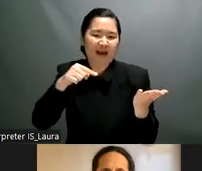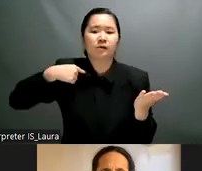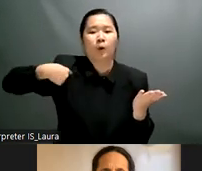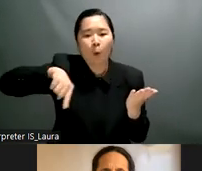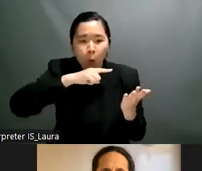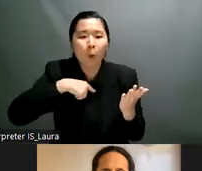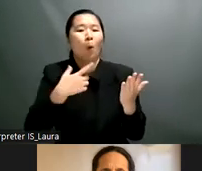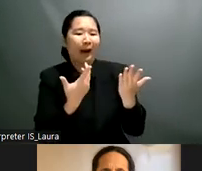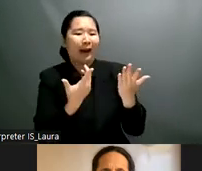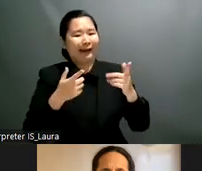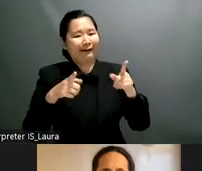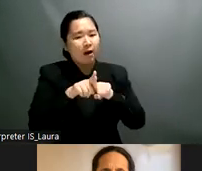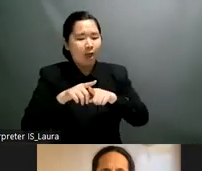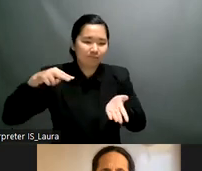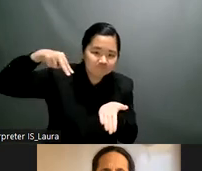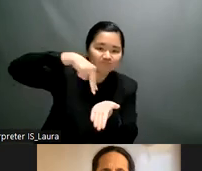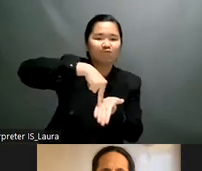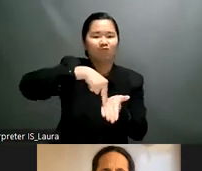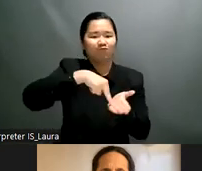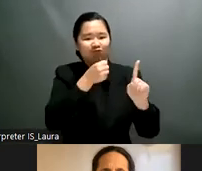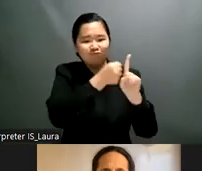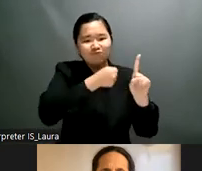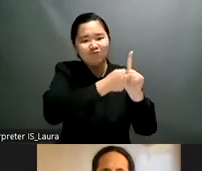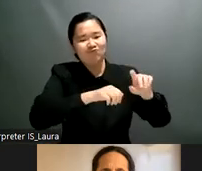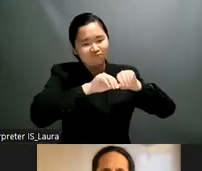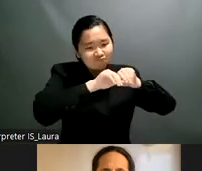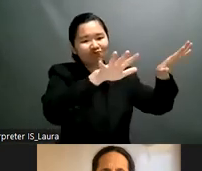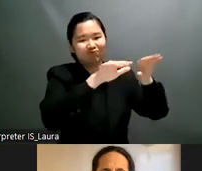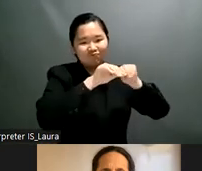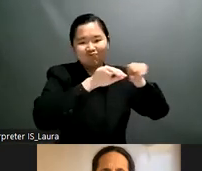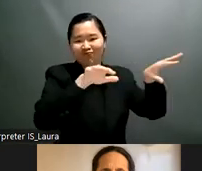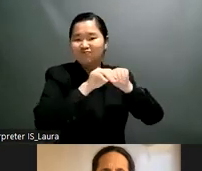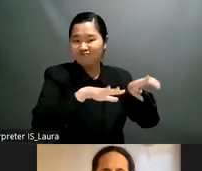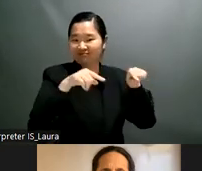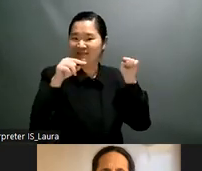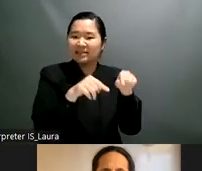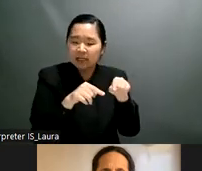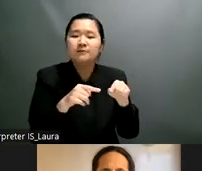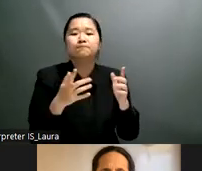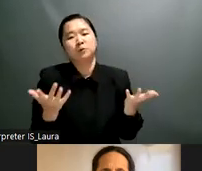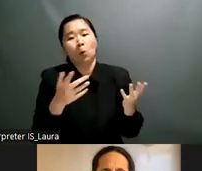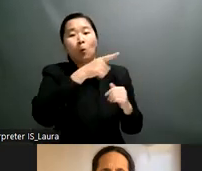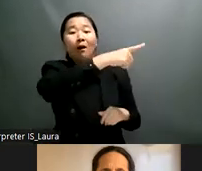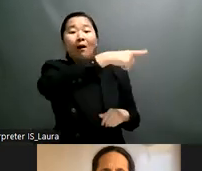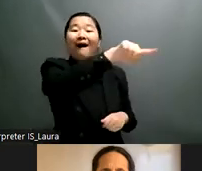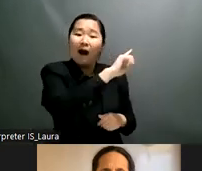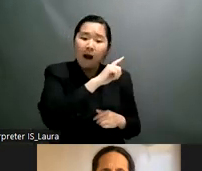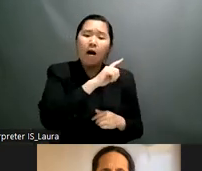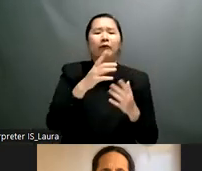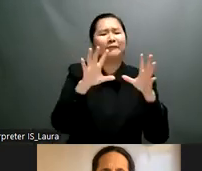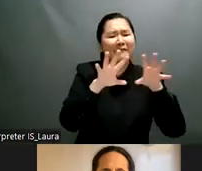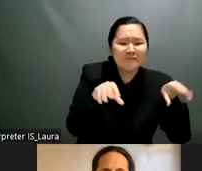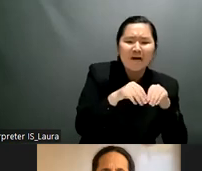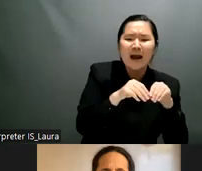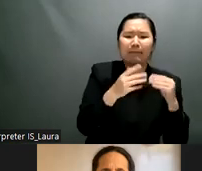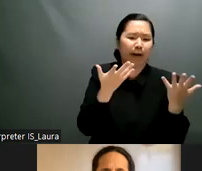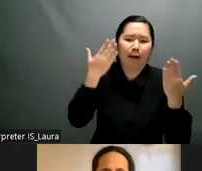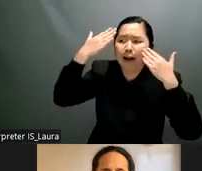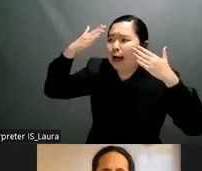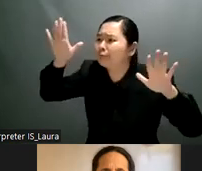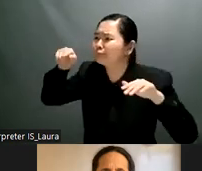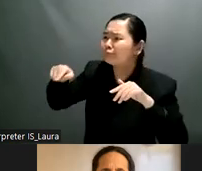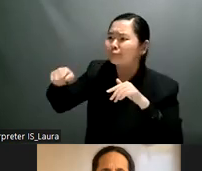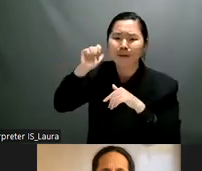disability and not the women herself so the women the women's voice uh isn't always hers we are not